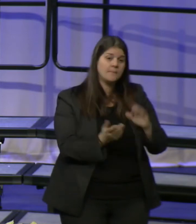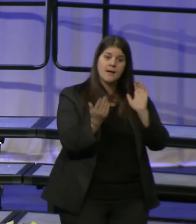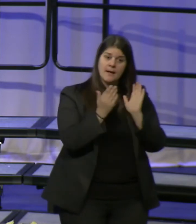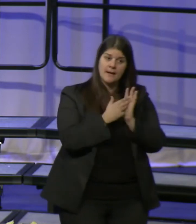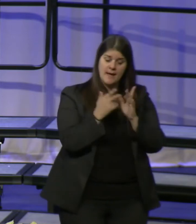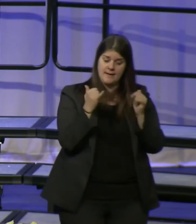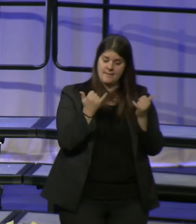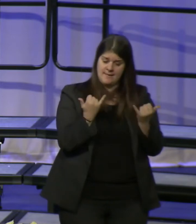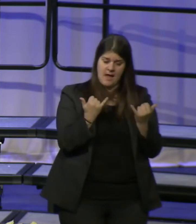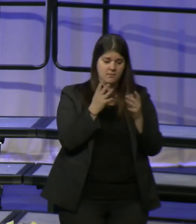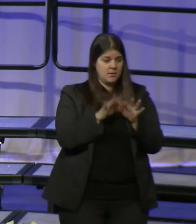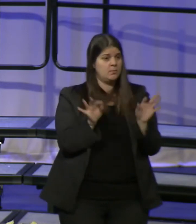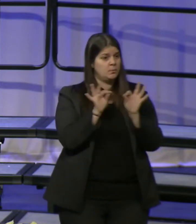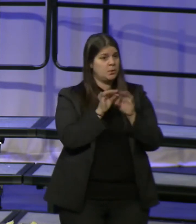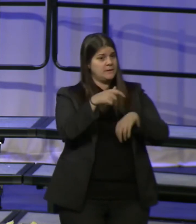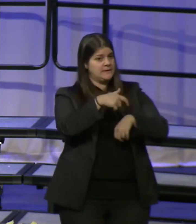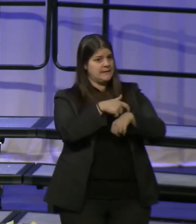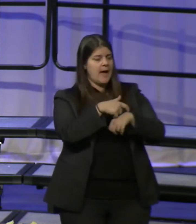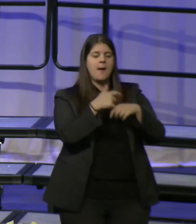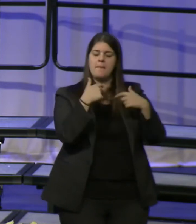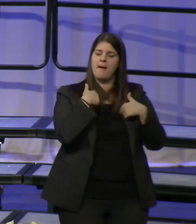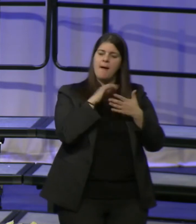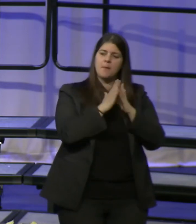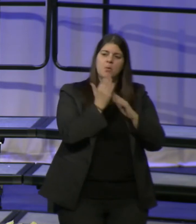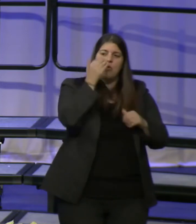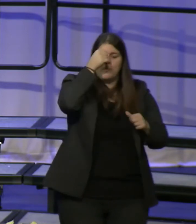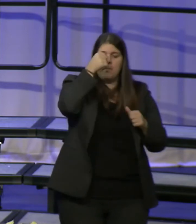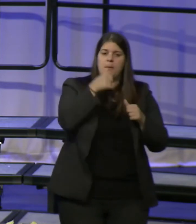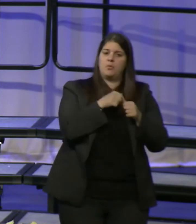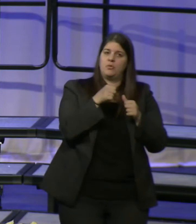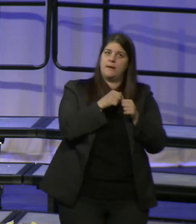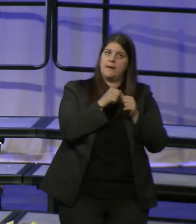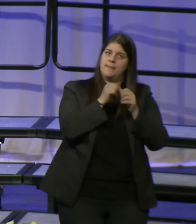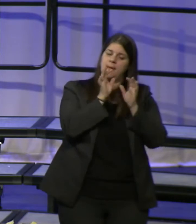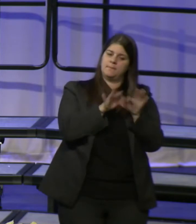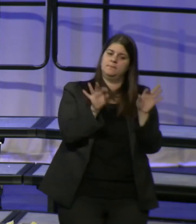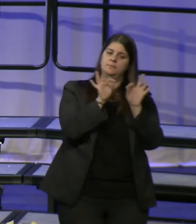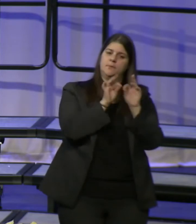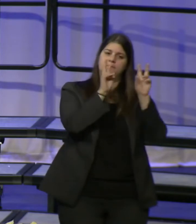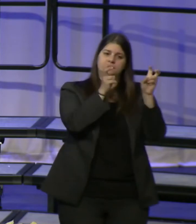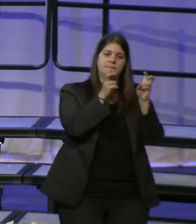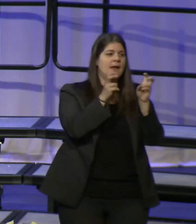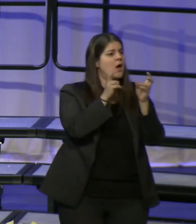I'm reminded of the load, of the notable excerpt, from "A Tale of Two Cities" in which